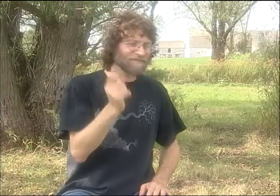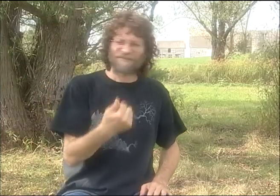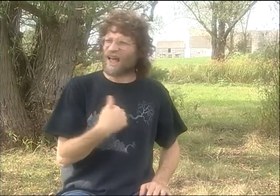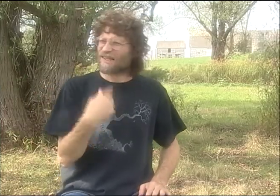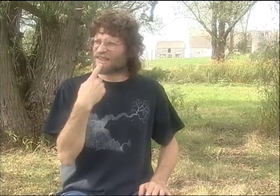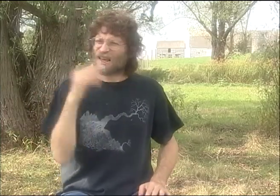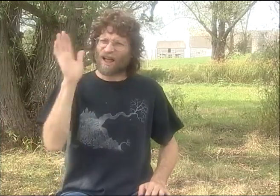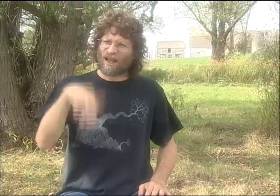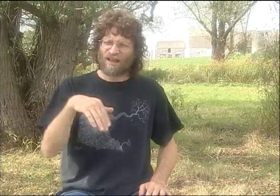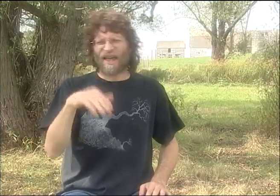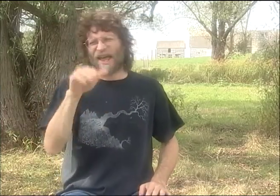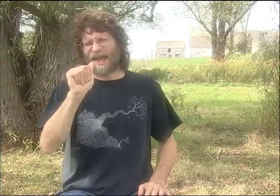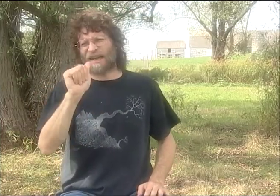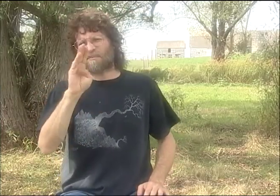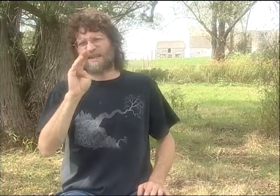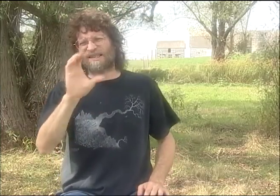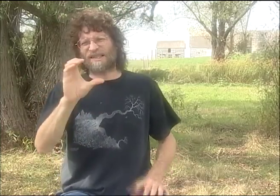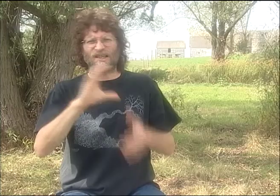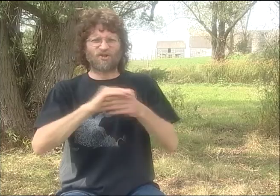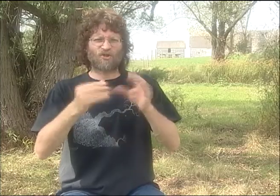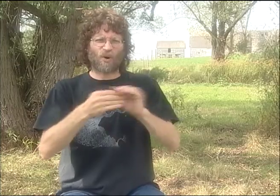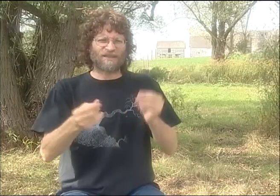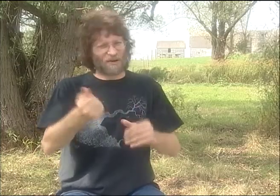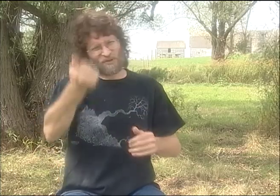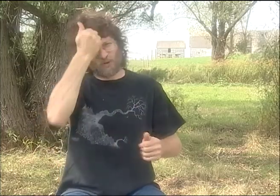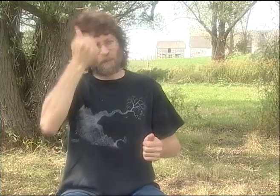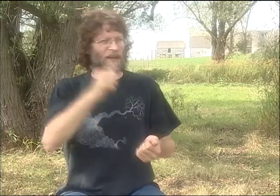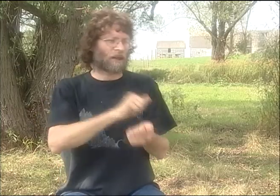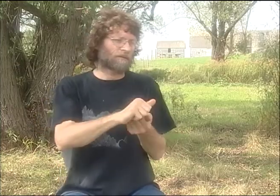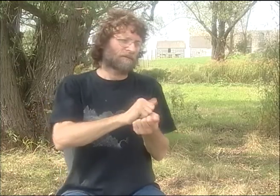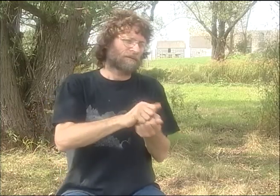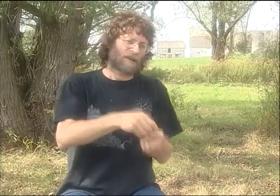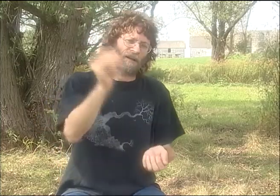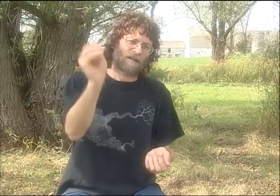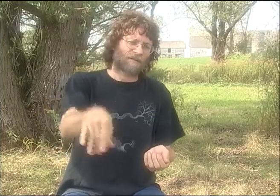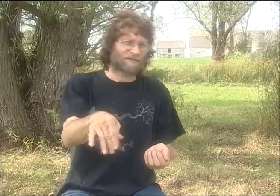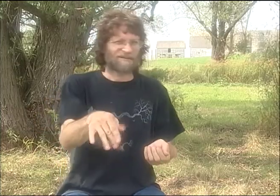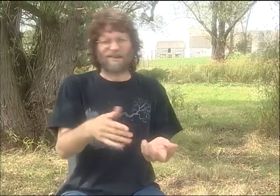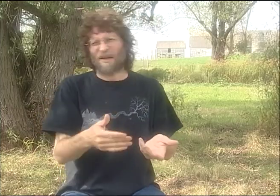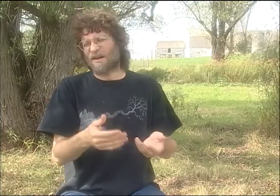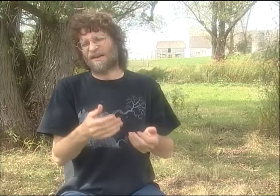WHILE I WAS WASHING THE DISHES. DEBBIE COMES IN, AND I SAID,